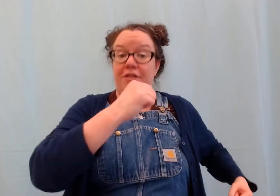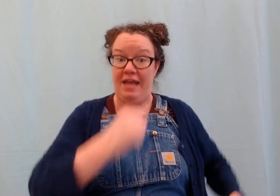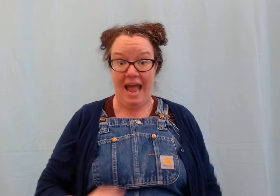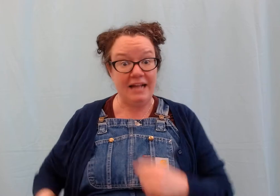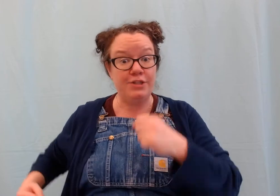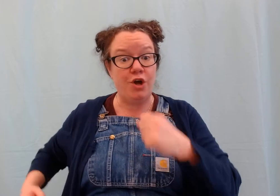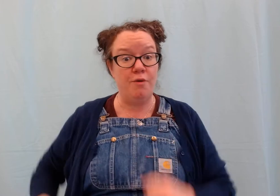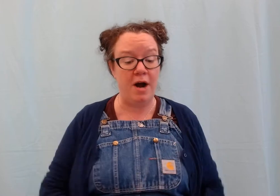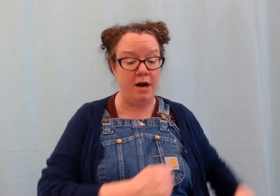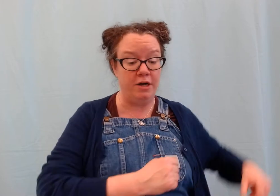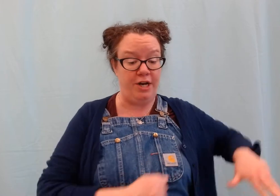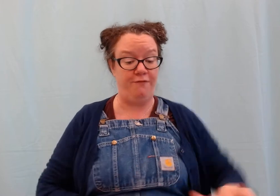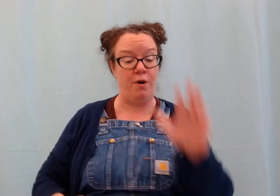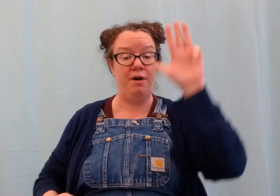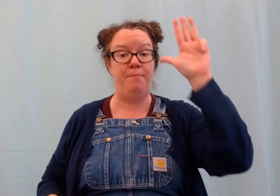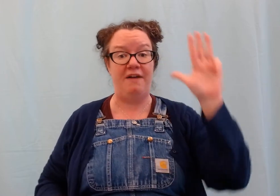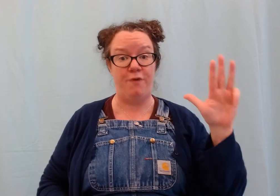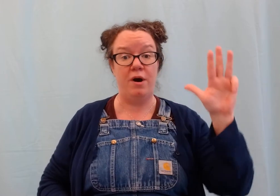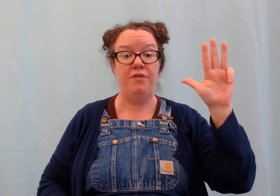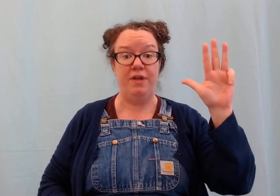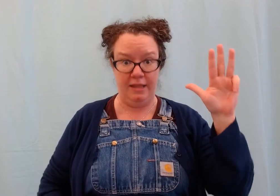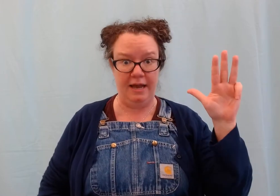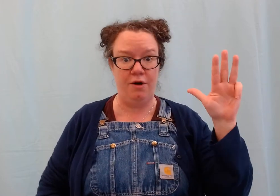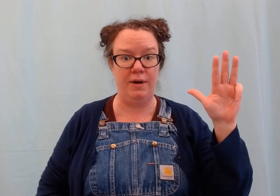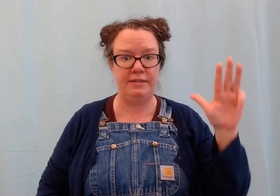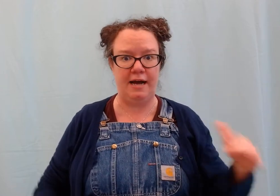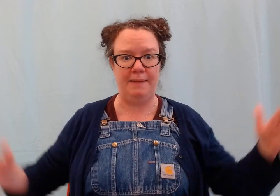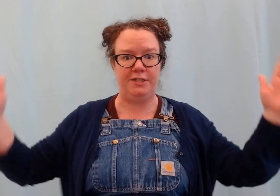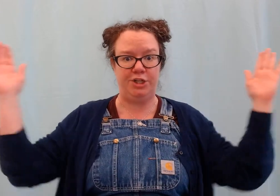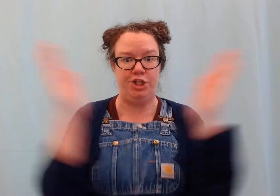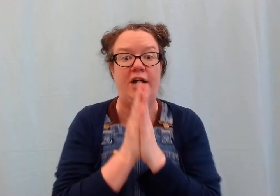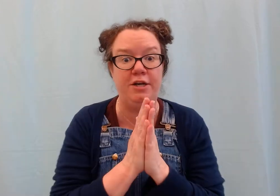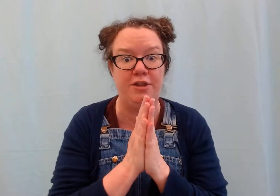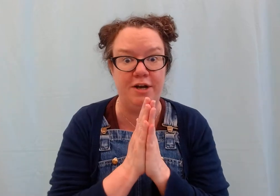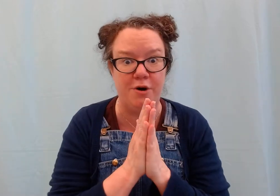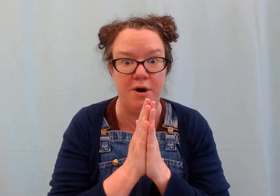#The ants go marching four by four. The little one stops to shut the door.#